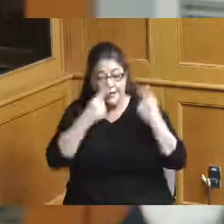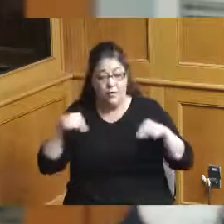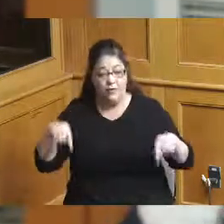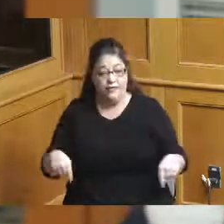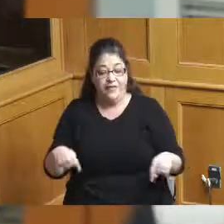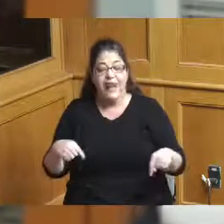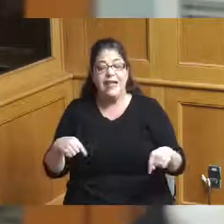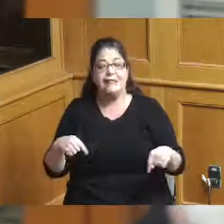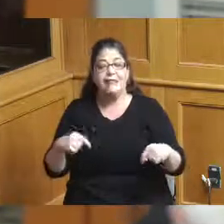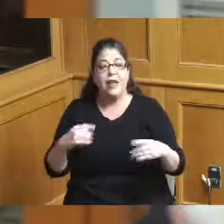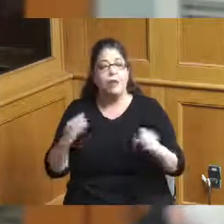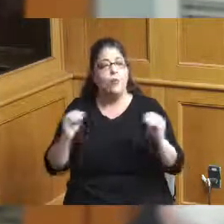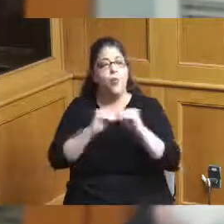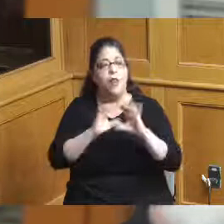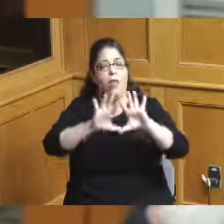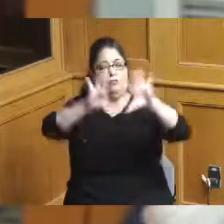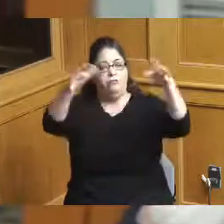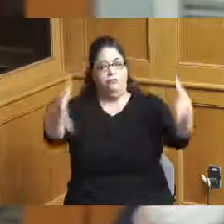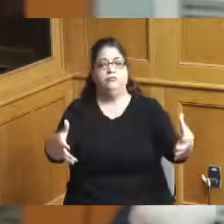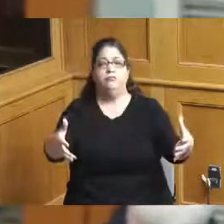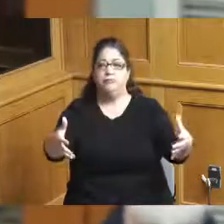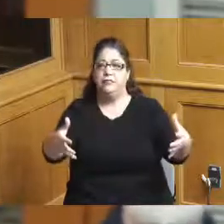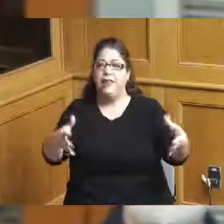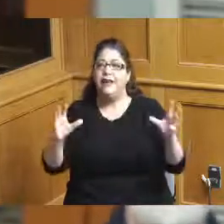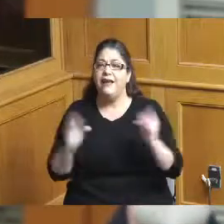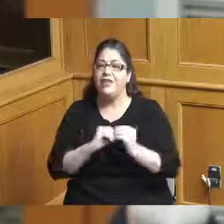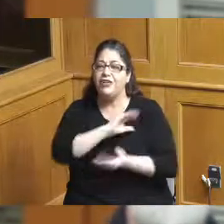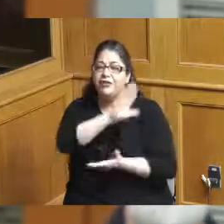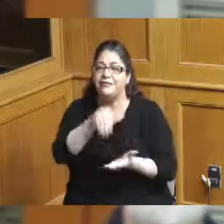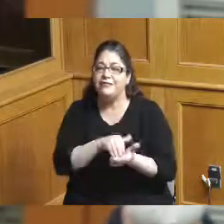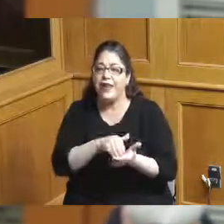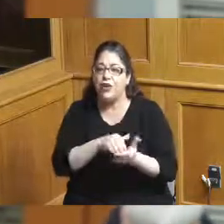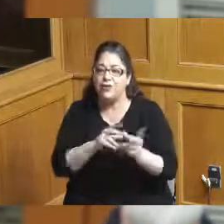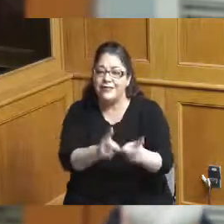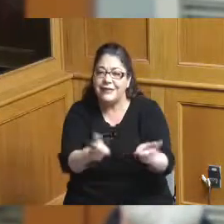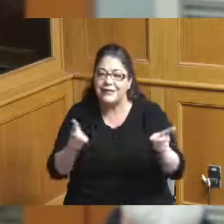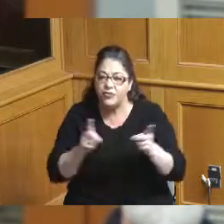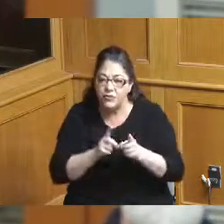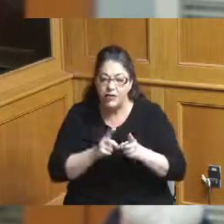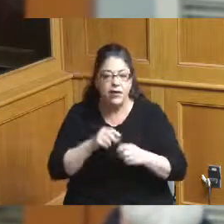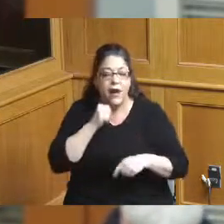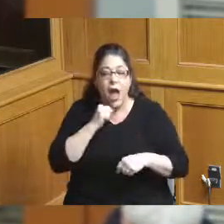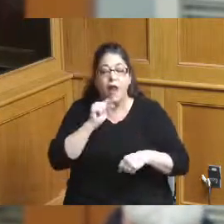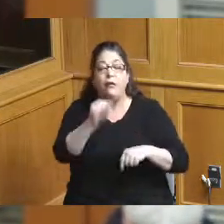piece by piece without a strategy you all know that from a tourism perspective our region is